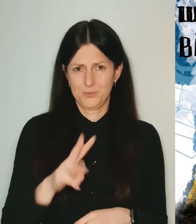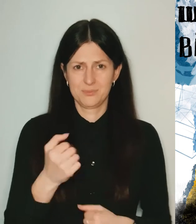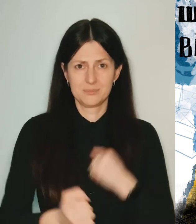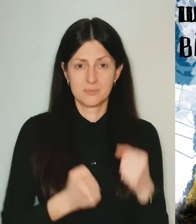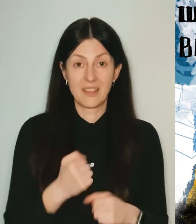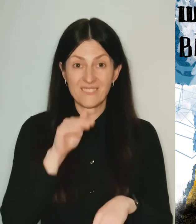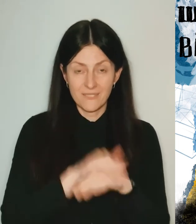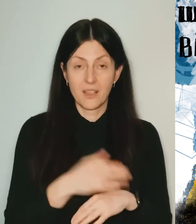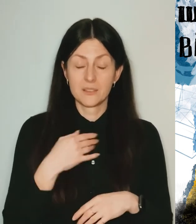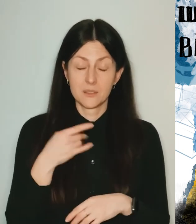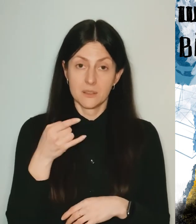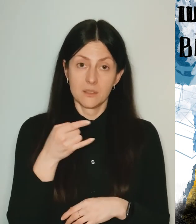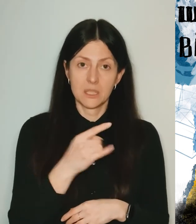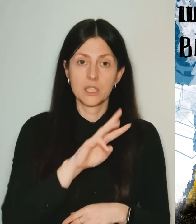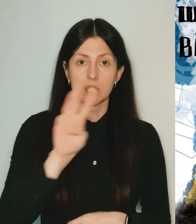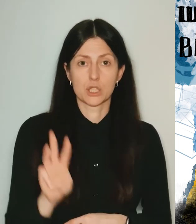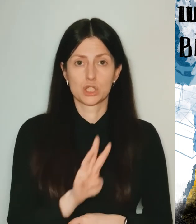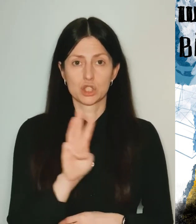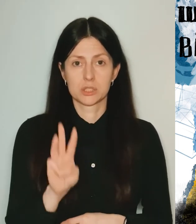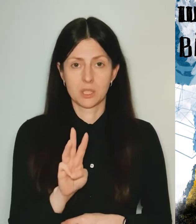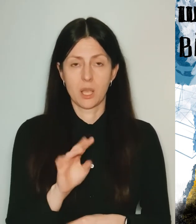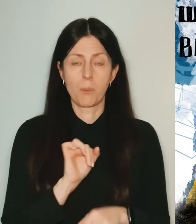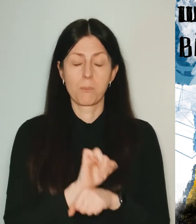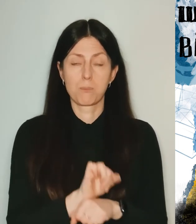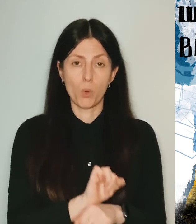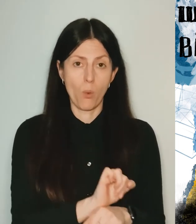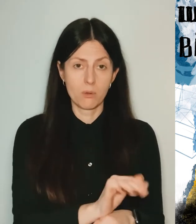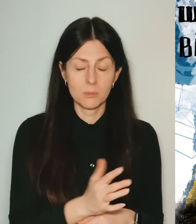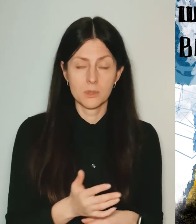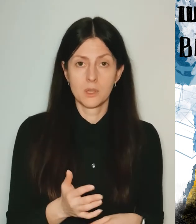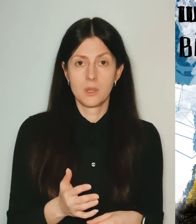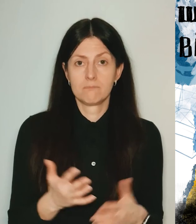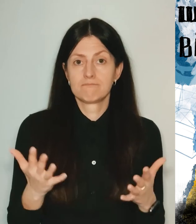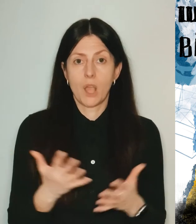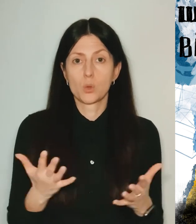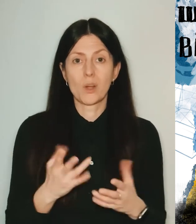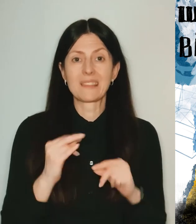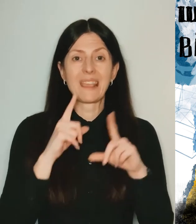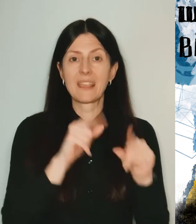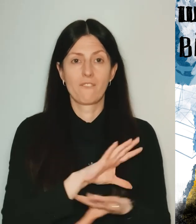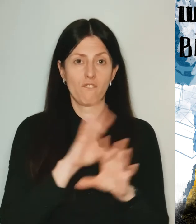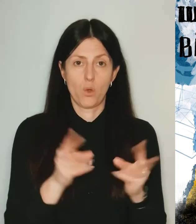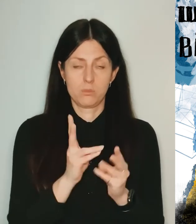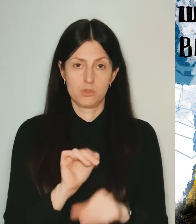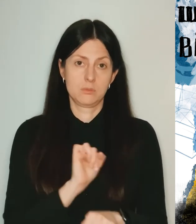I have been driving for 3 hours, I got stuck at traffic jam that … that didn’t really move forward.